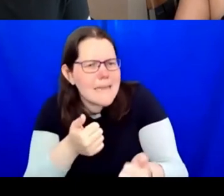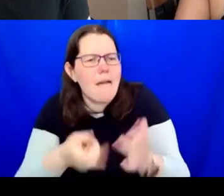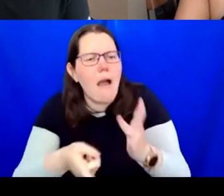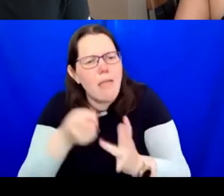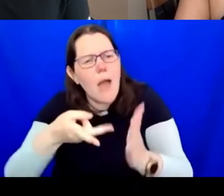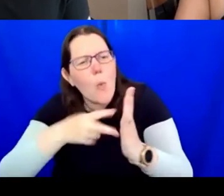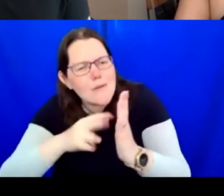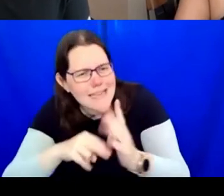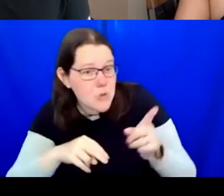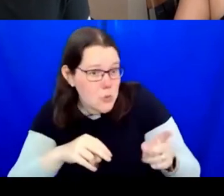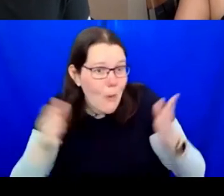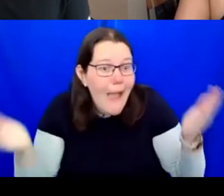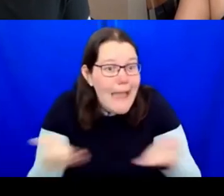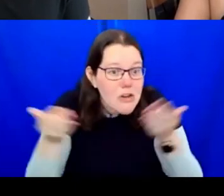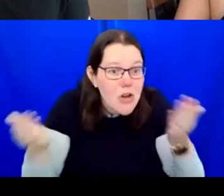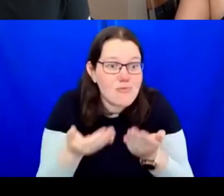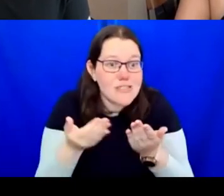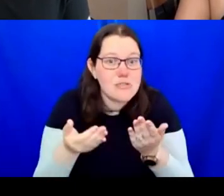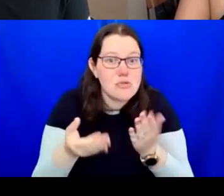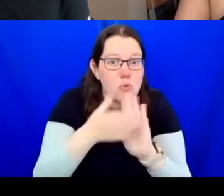follow your lead? DEBBIE: You know, what, I'm not a big believer